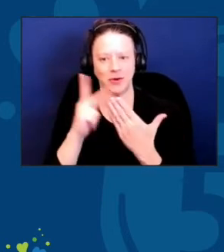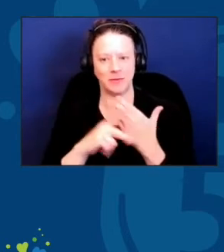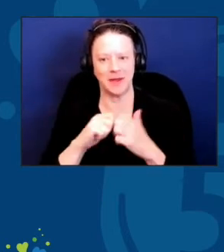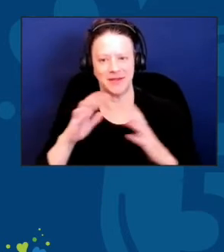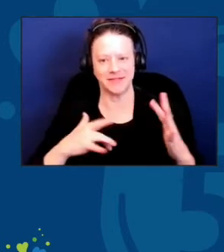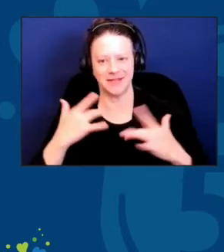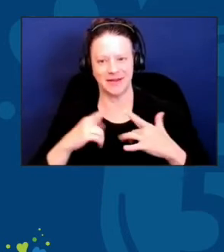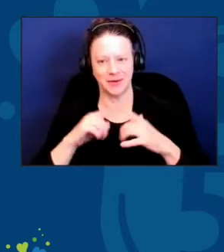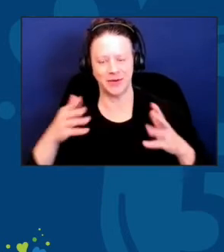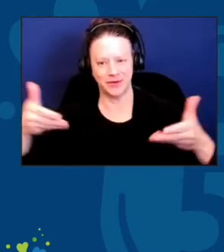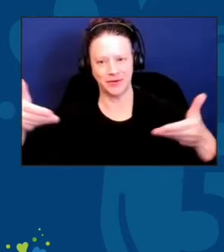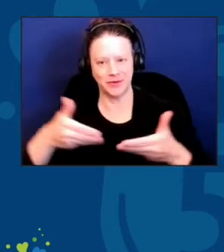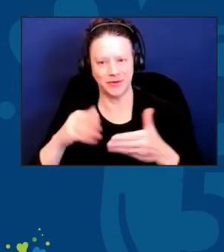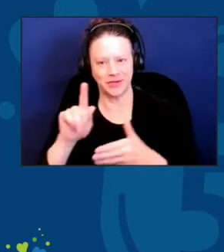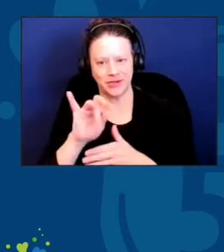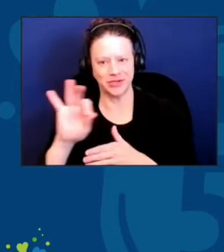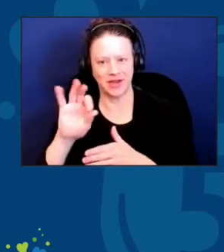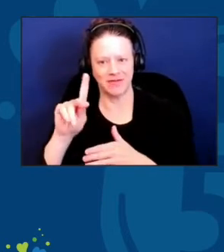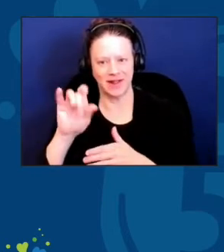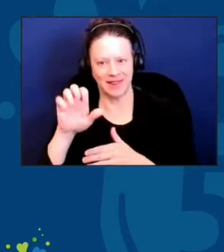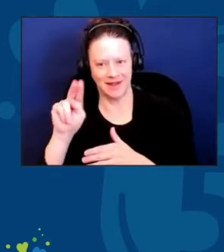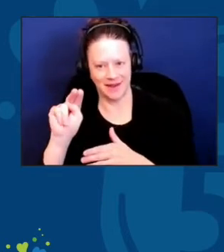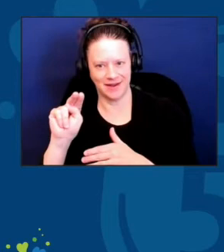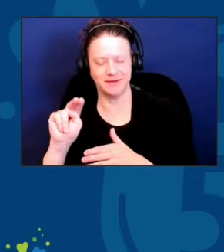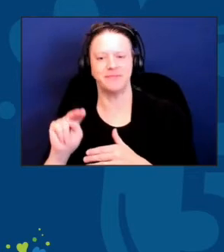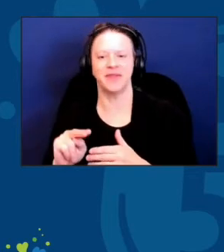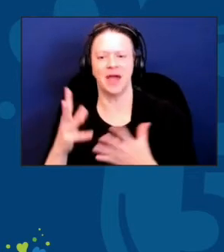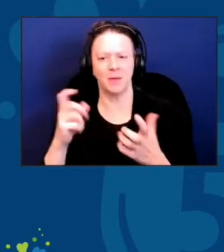But first, I'd like to tell you a little bit about him.